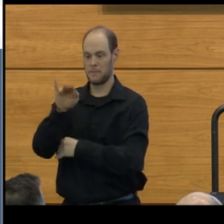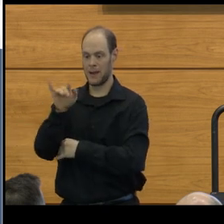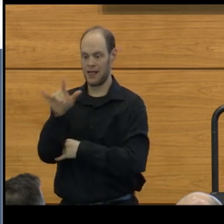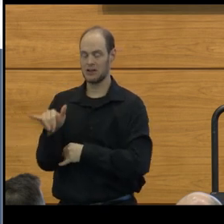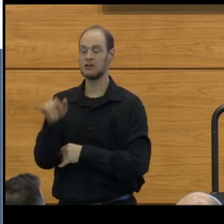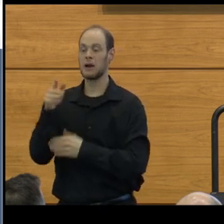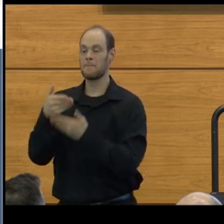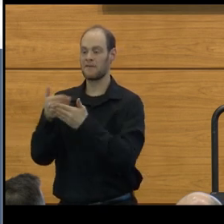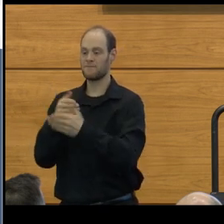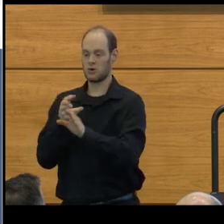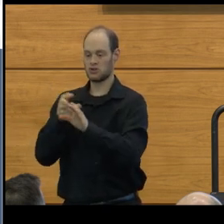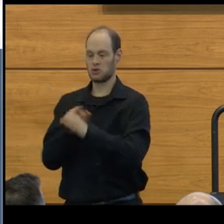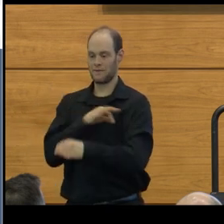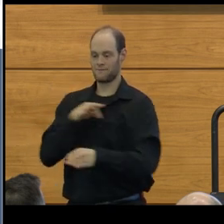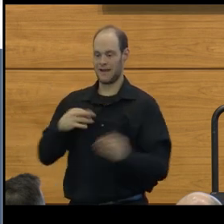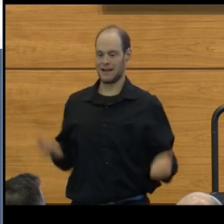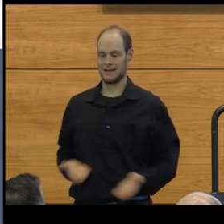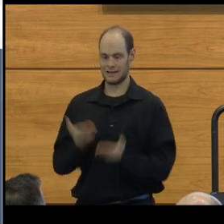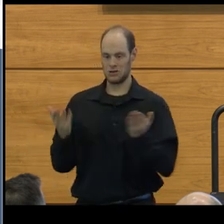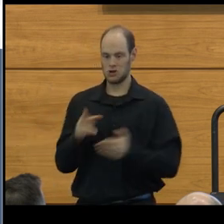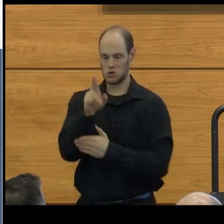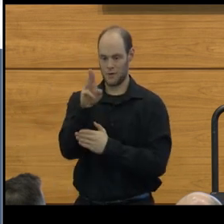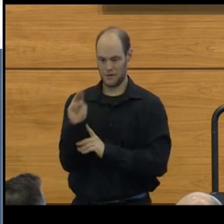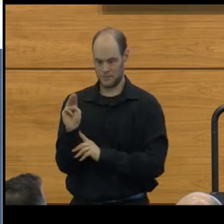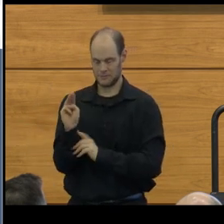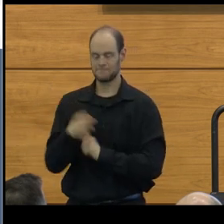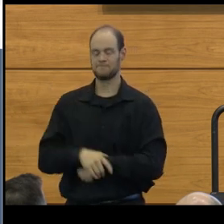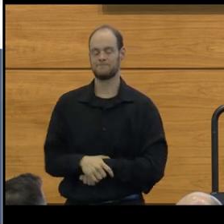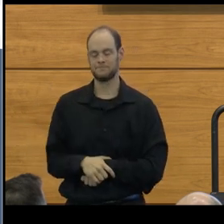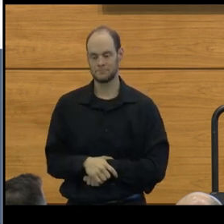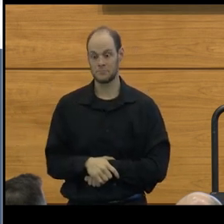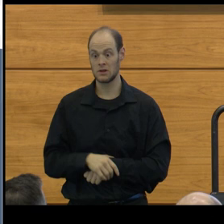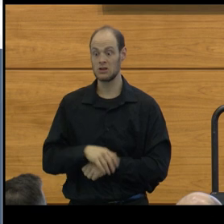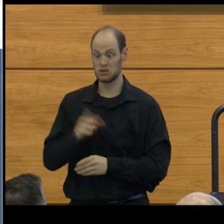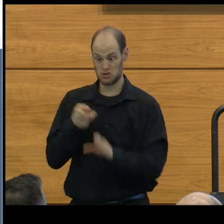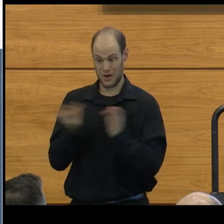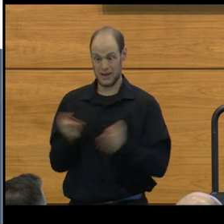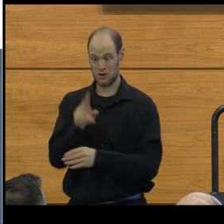before joining the faculty here at the university in 2016.